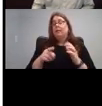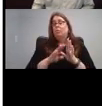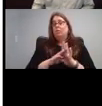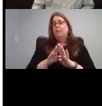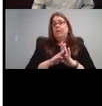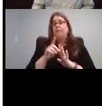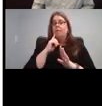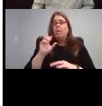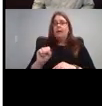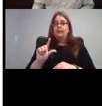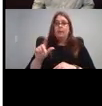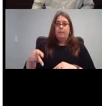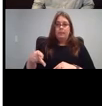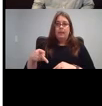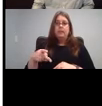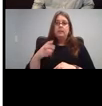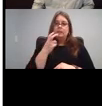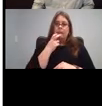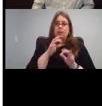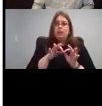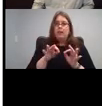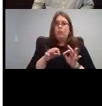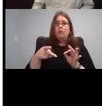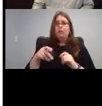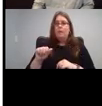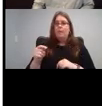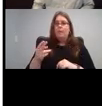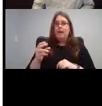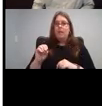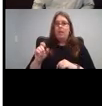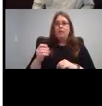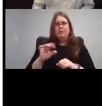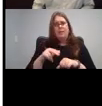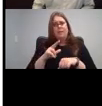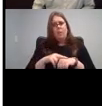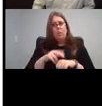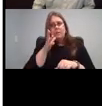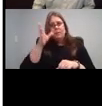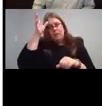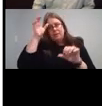pathologists, but you can use them to and you are kind of your child's SLP and a lot of ways you